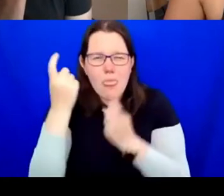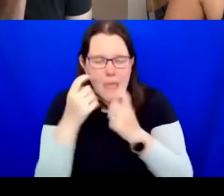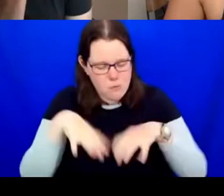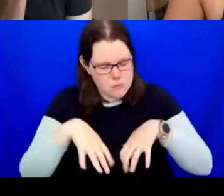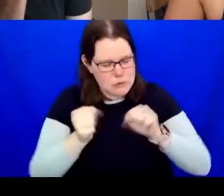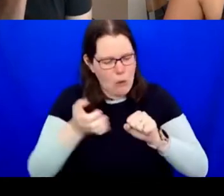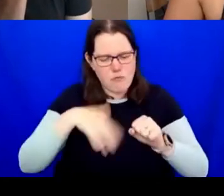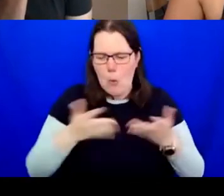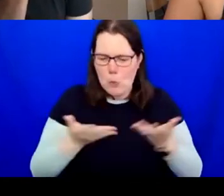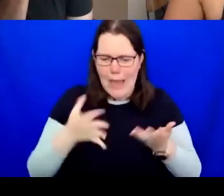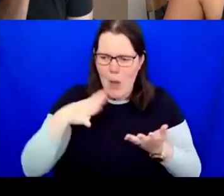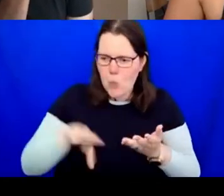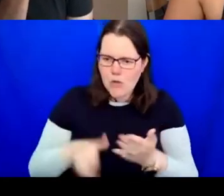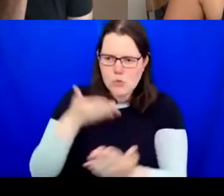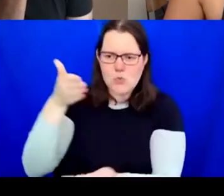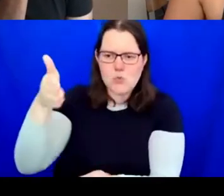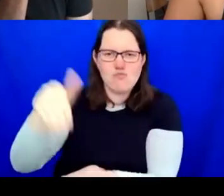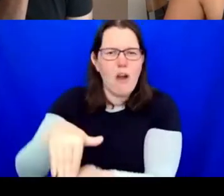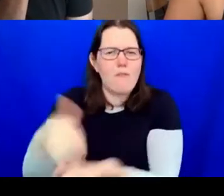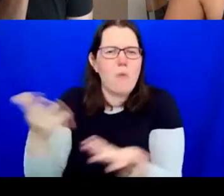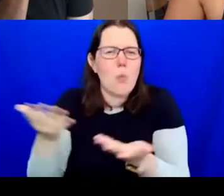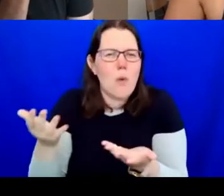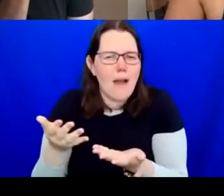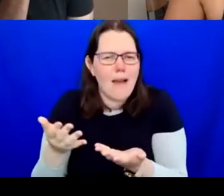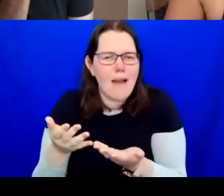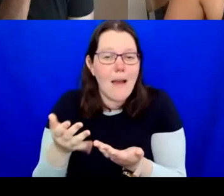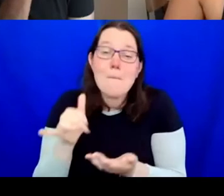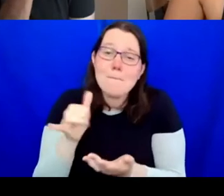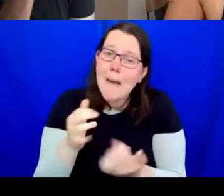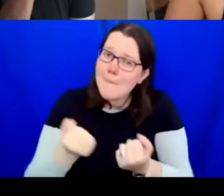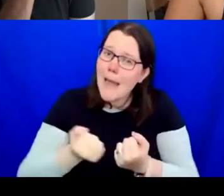we will also have to give up some of our old ways of being, not just because it